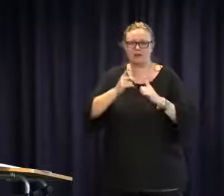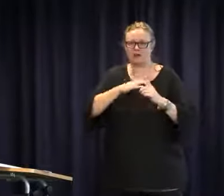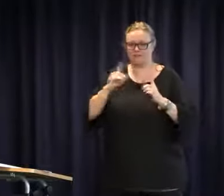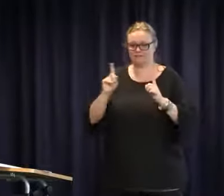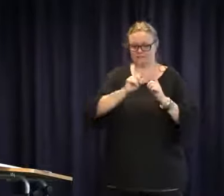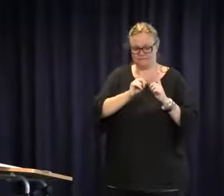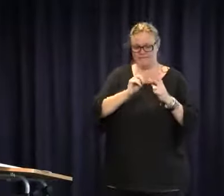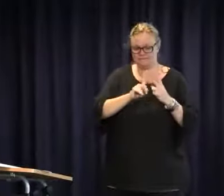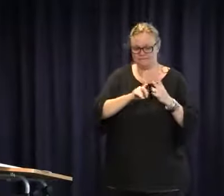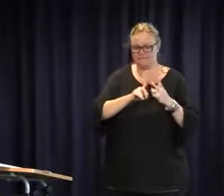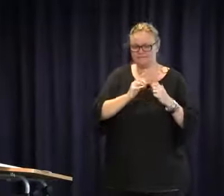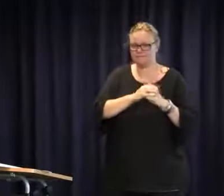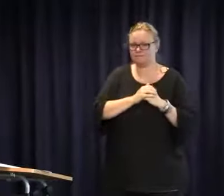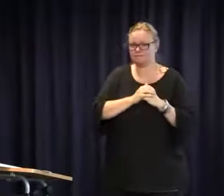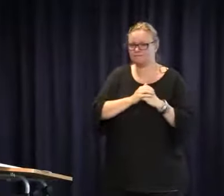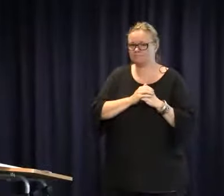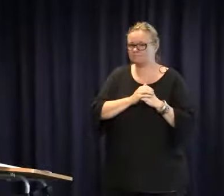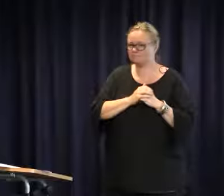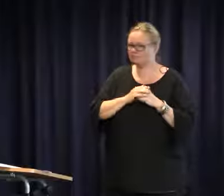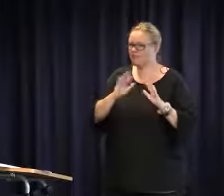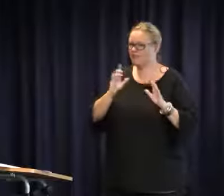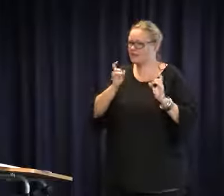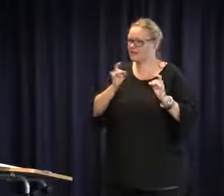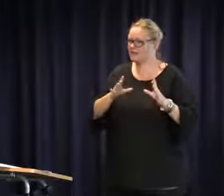sometimes we can get lost along the way. So we need the professionals to be involved in